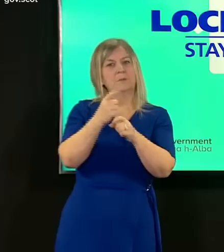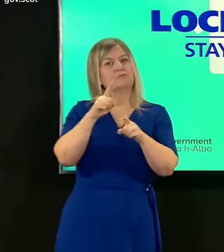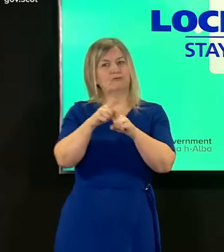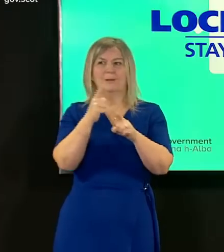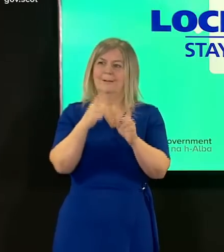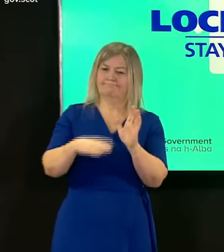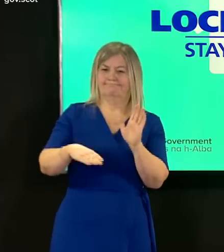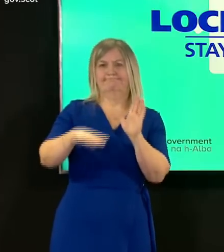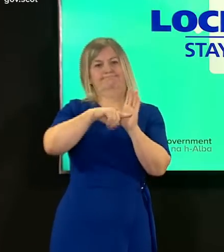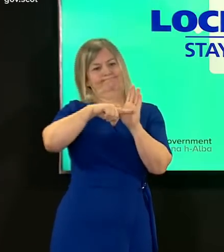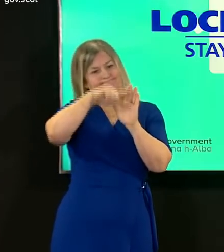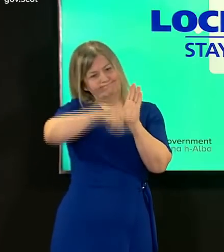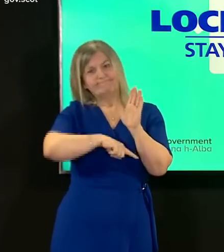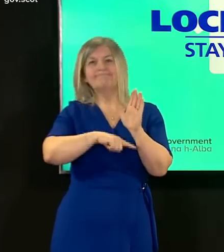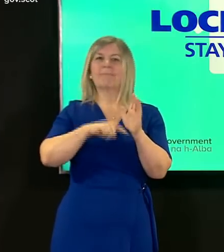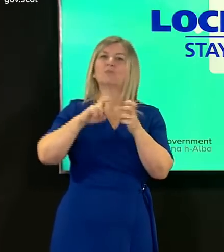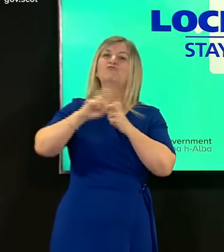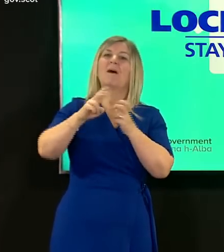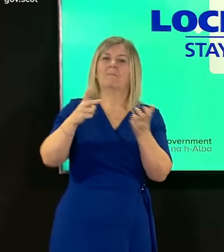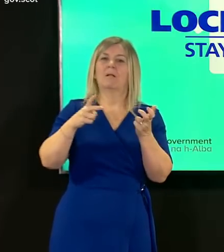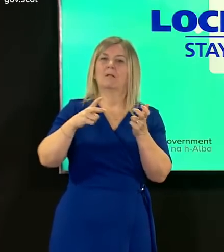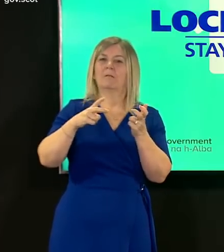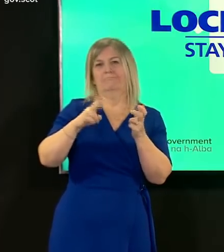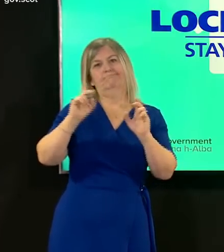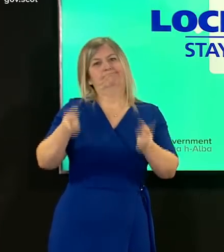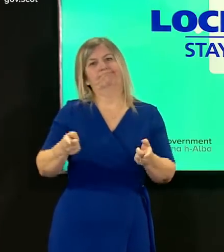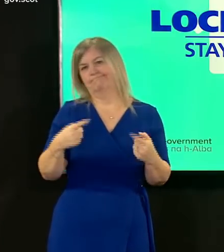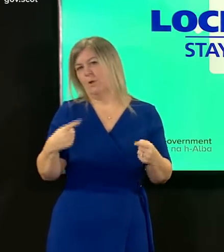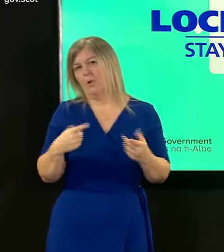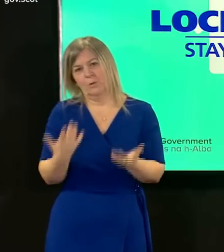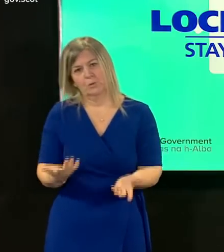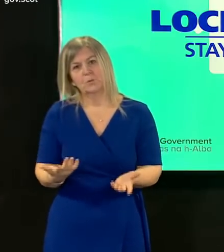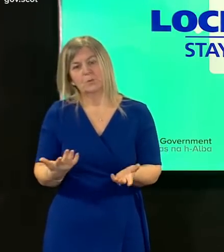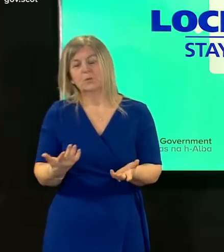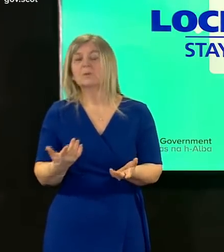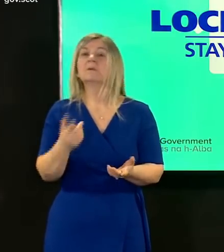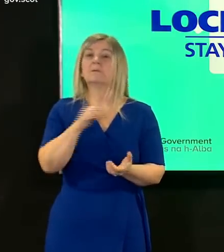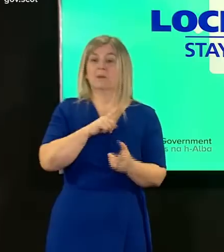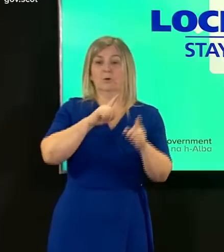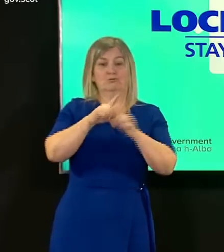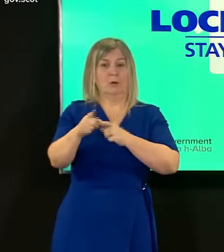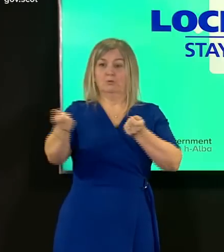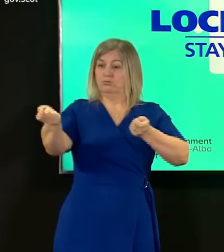and it is why as we all work to reduce case numbers it's important to avoid large groups